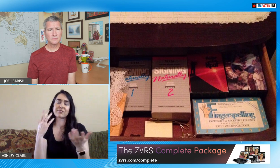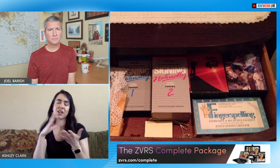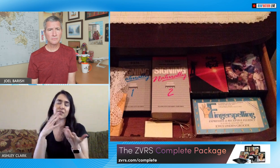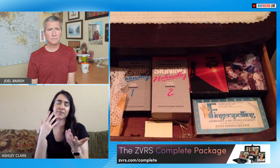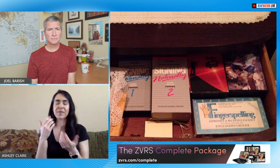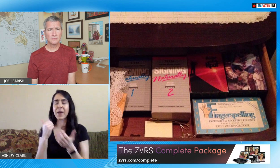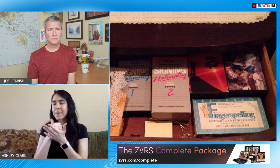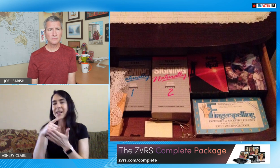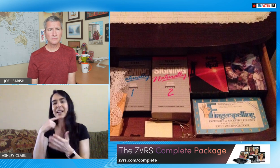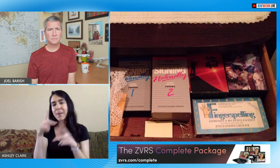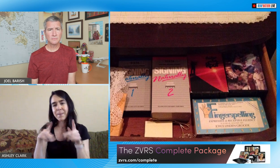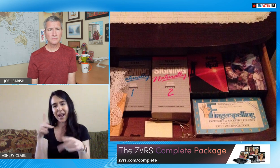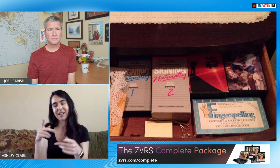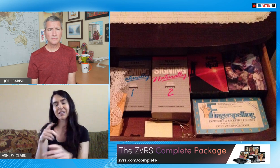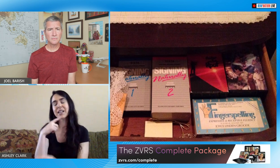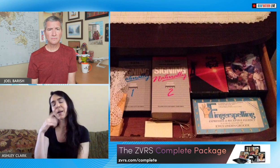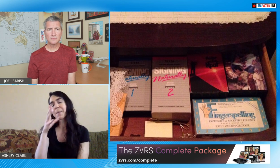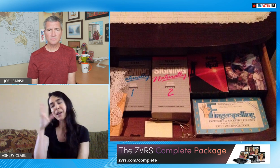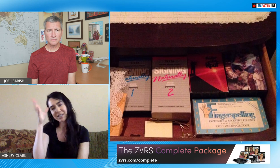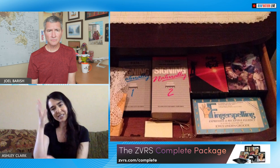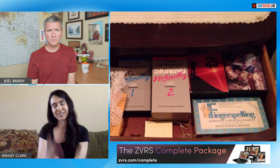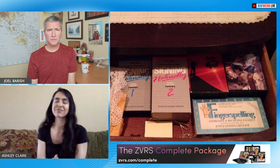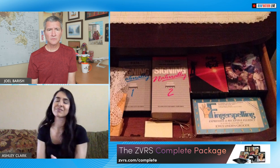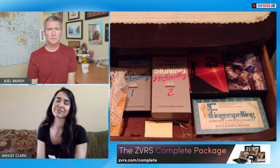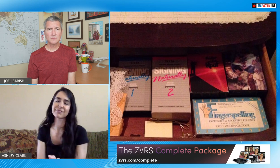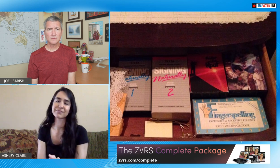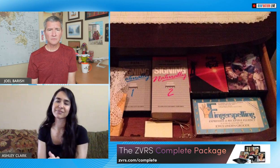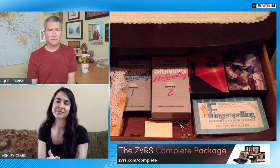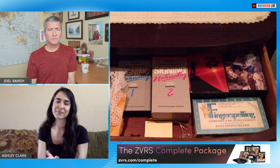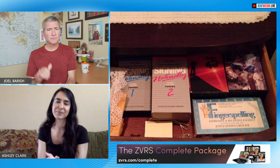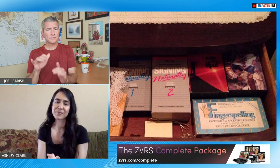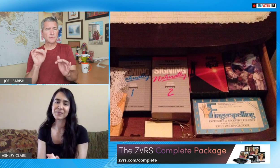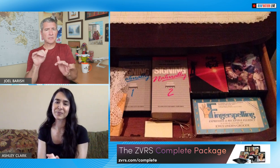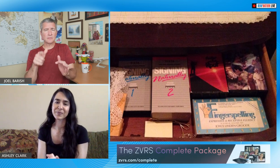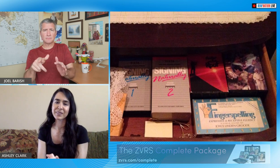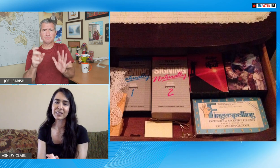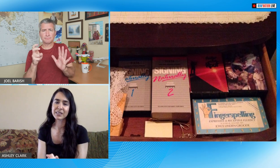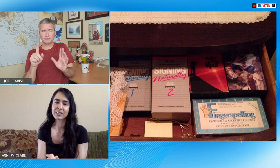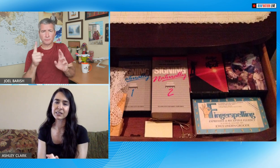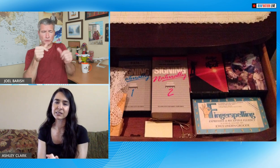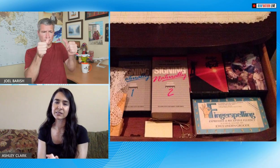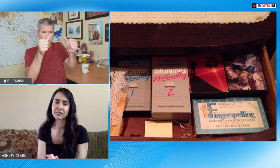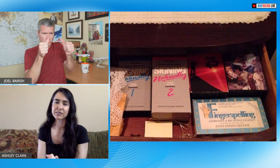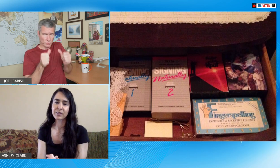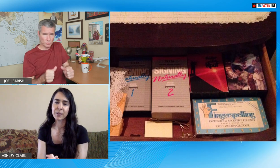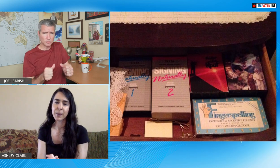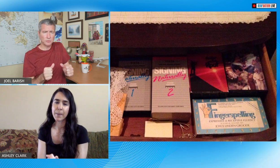my platform to help other people and to help hearing parents wow I mean this